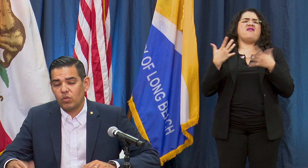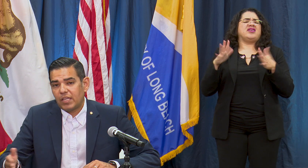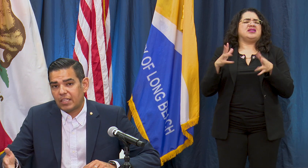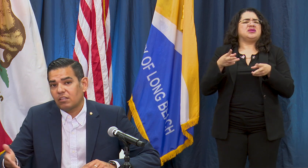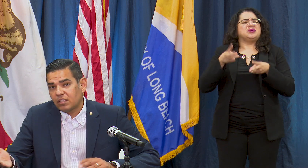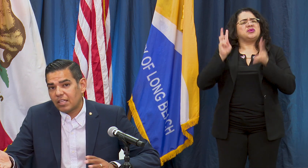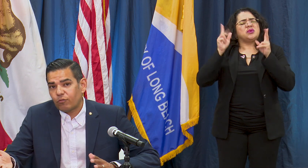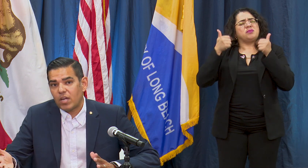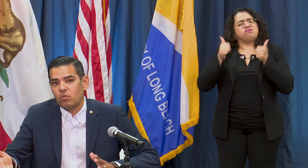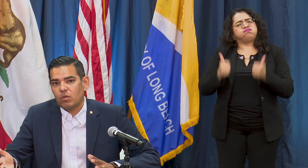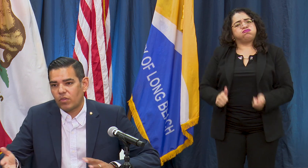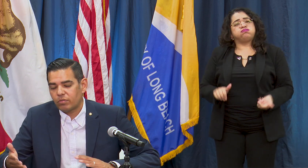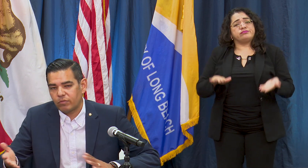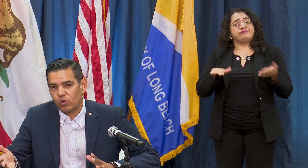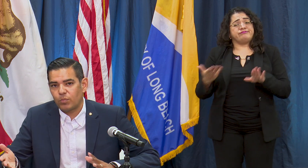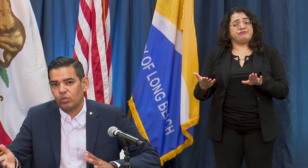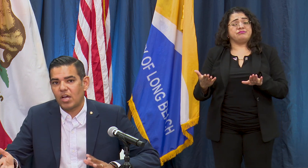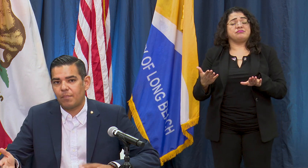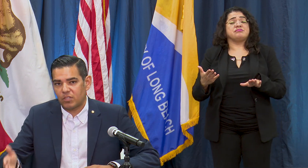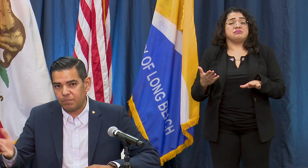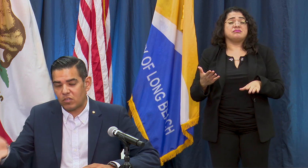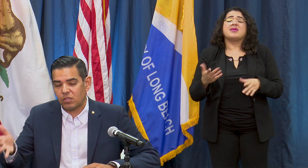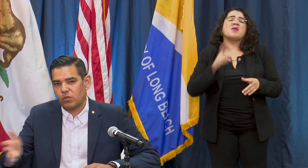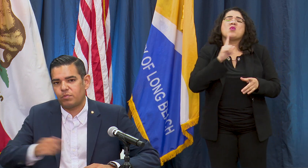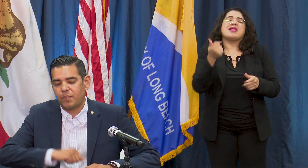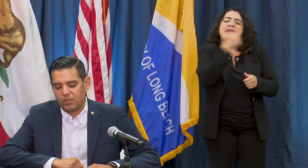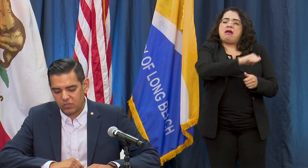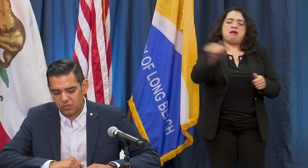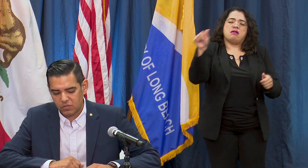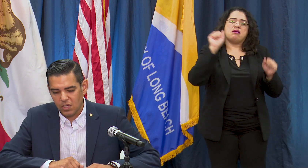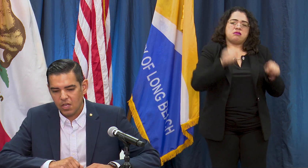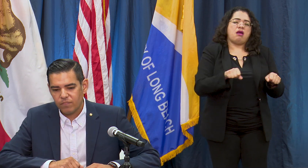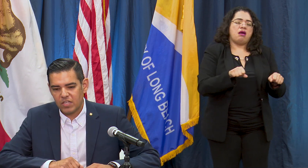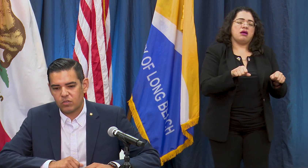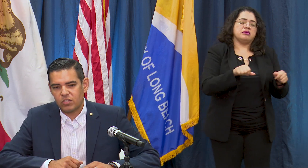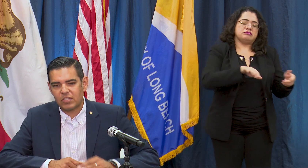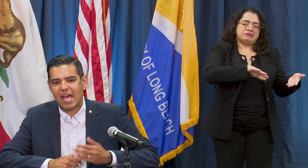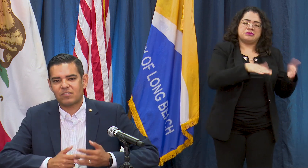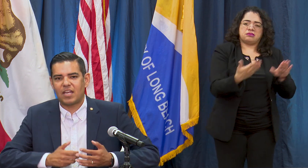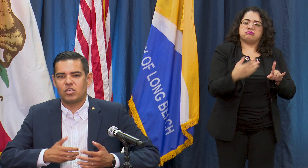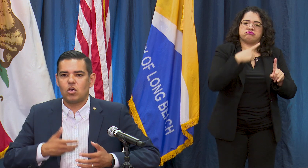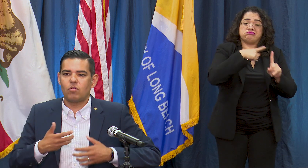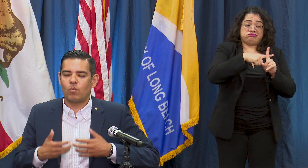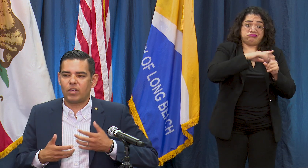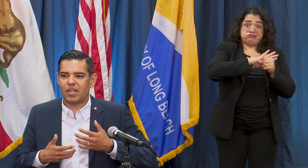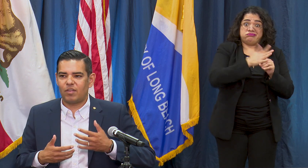really it could lead to death for anyone whether if it was vulnerable or not but especially those populations and so I just ask that I know that